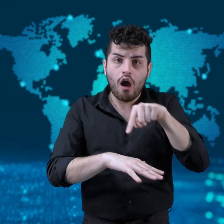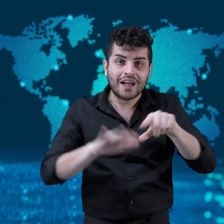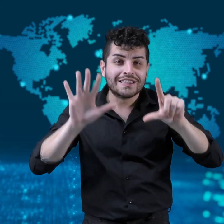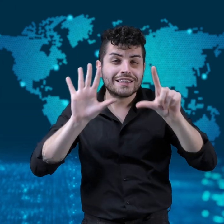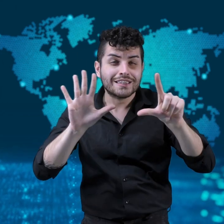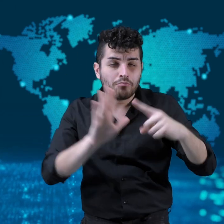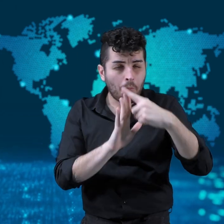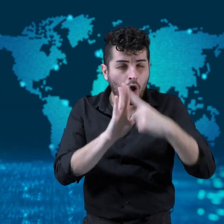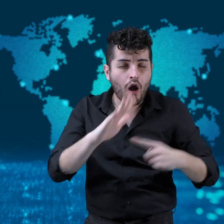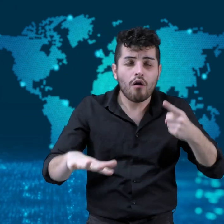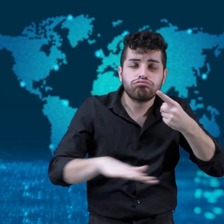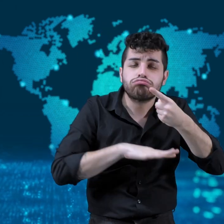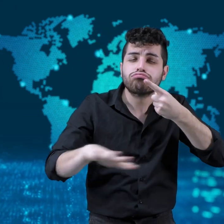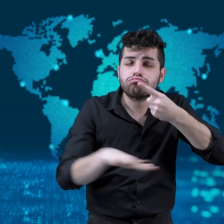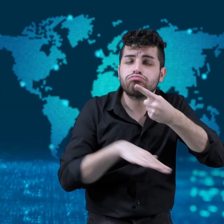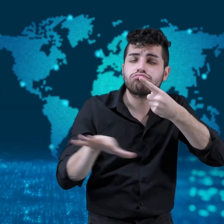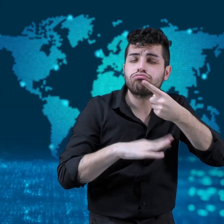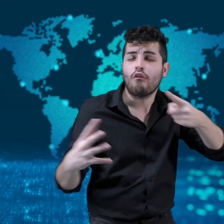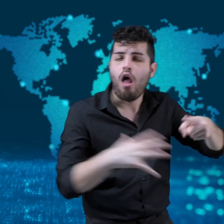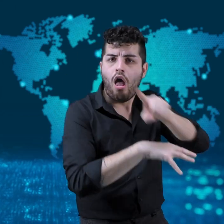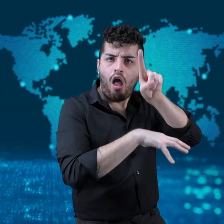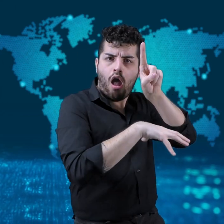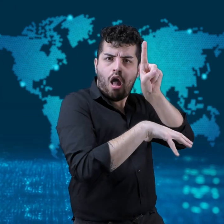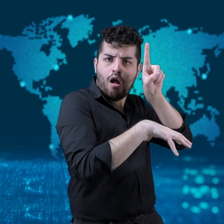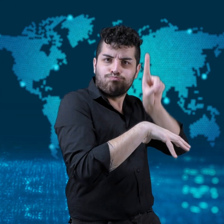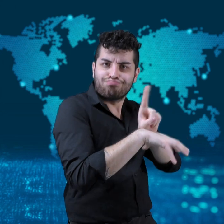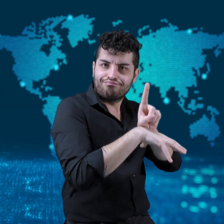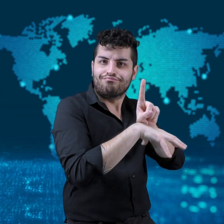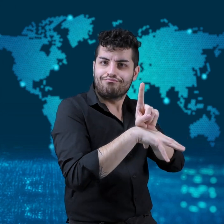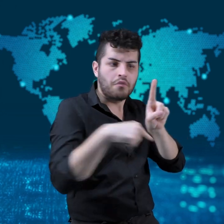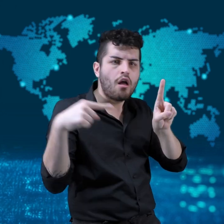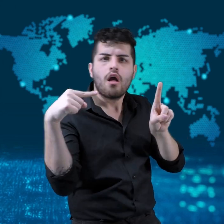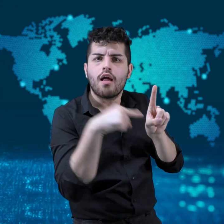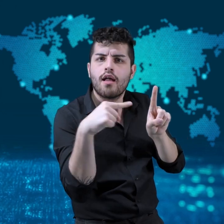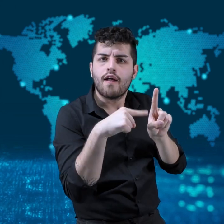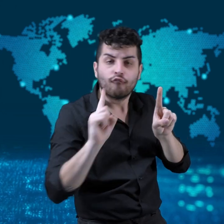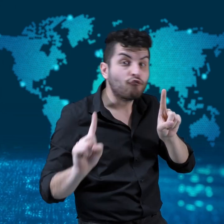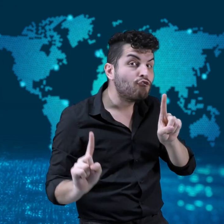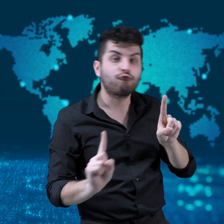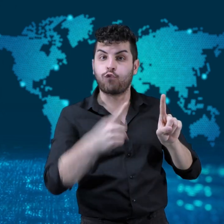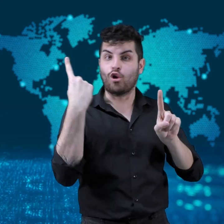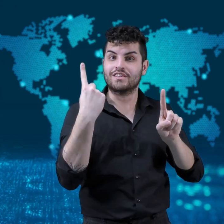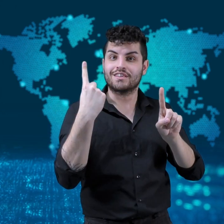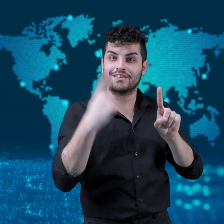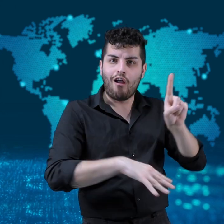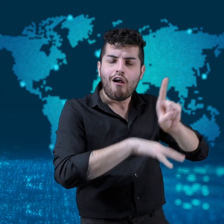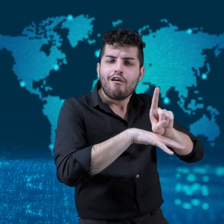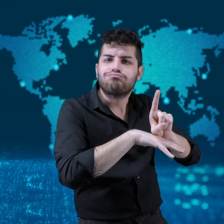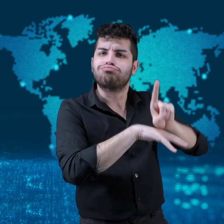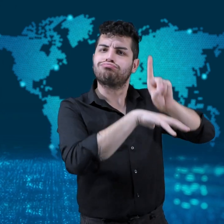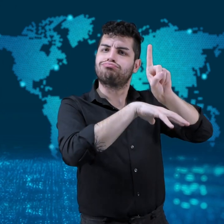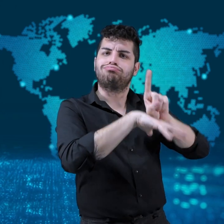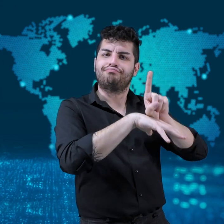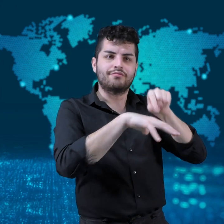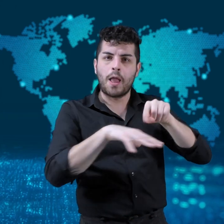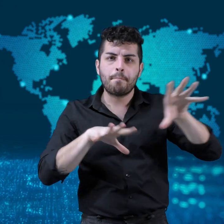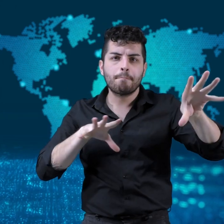The trip will take seven months and once it arrives,